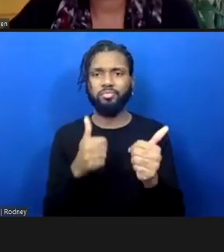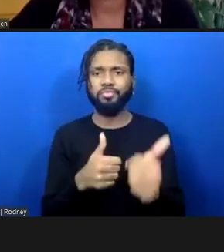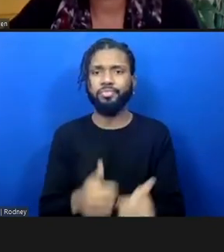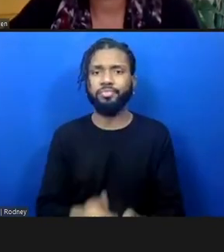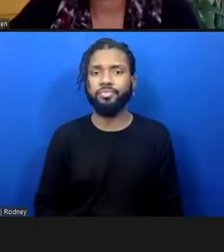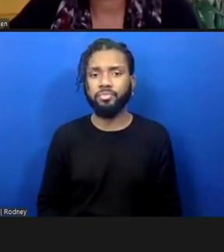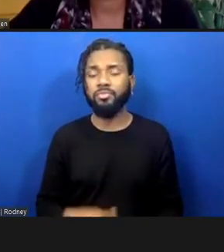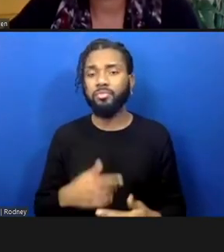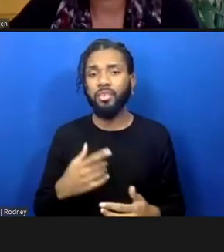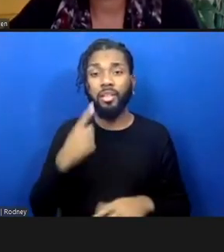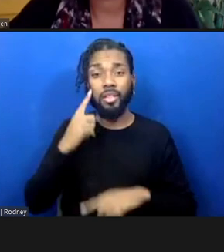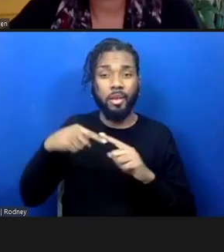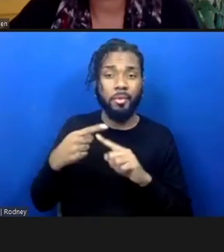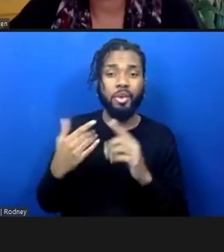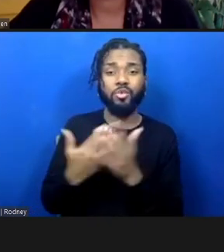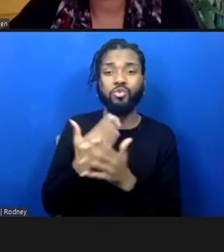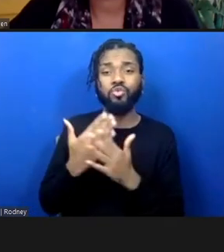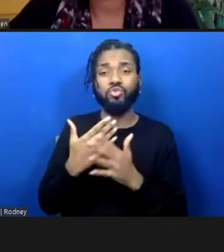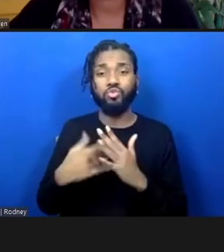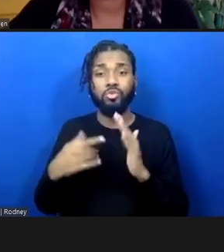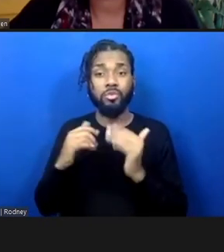Looking for new models of coming together and new models of funding.